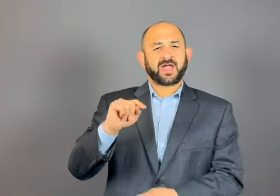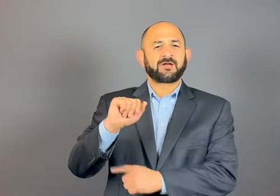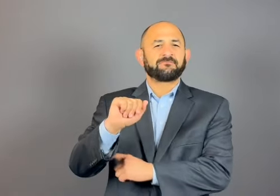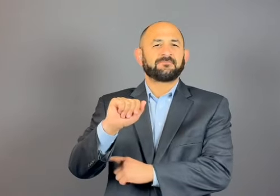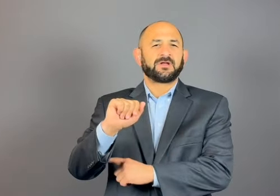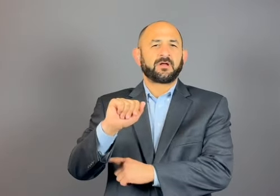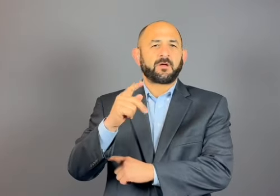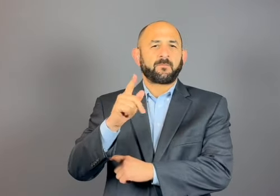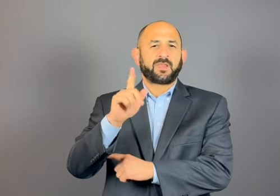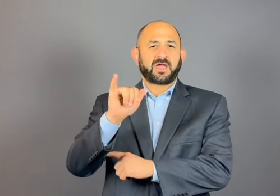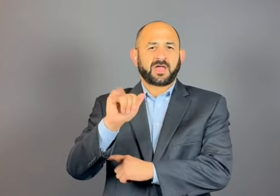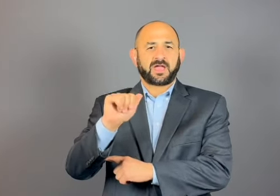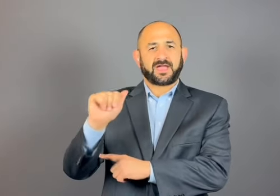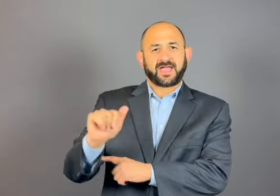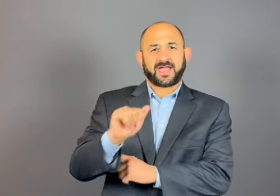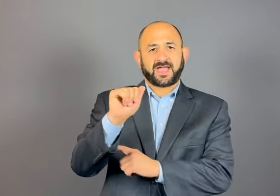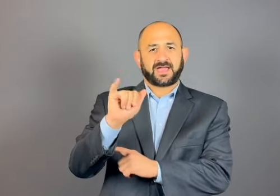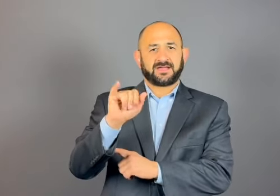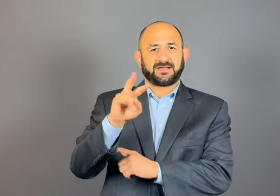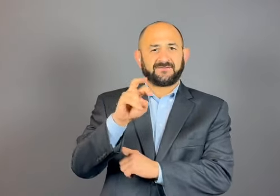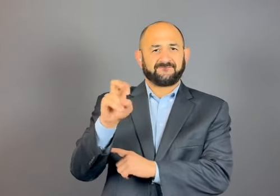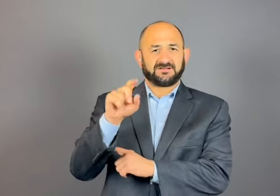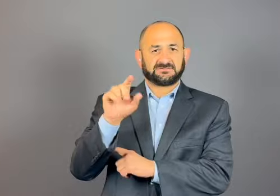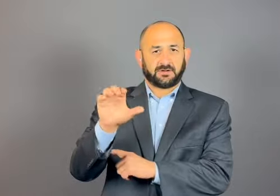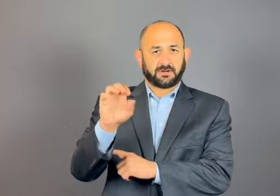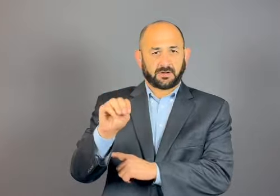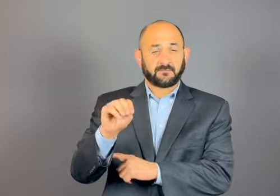submit a cover letter, resume, three references to